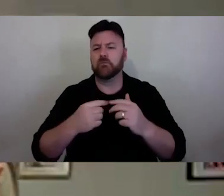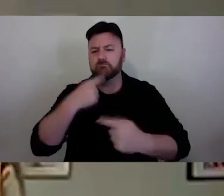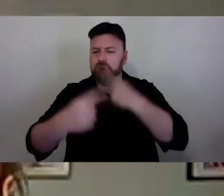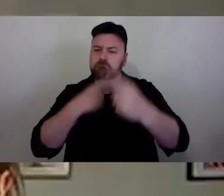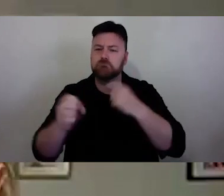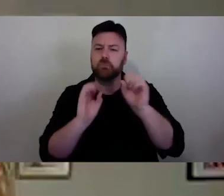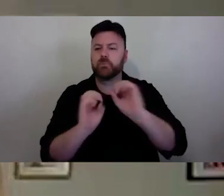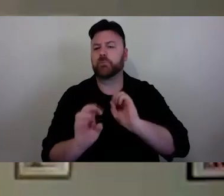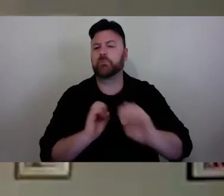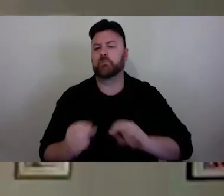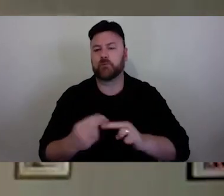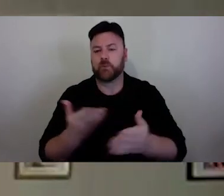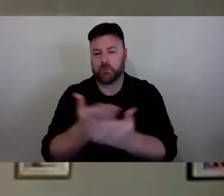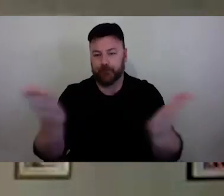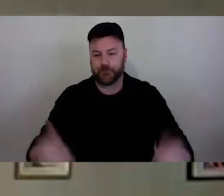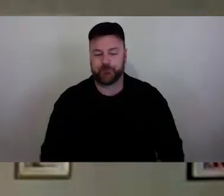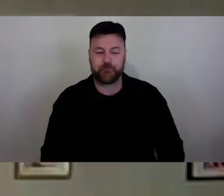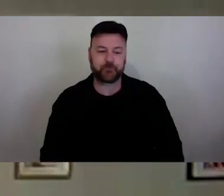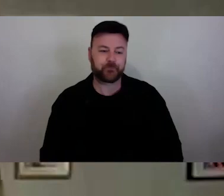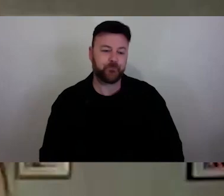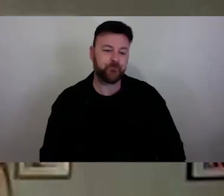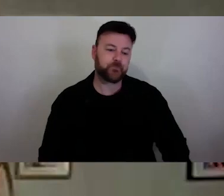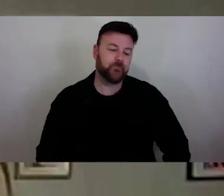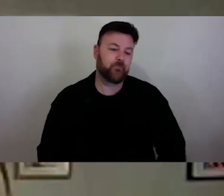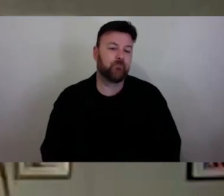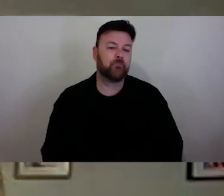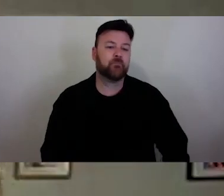I know that many of you now have attended